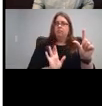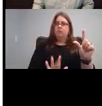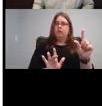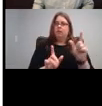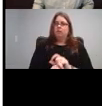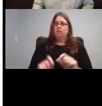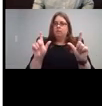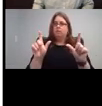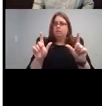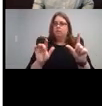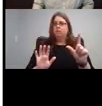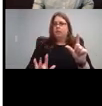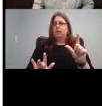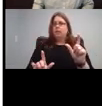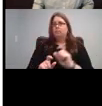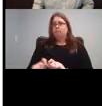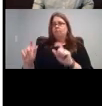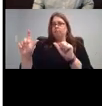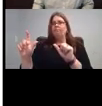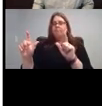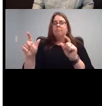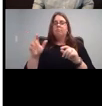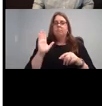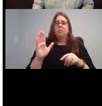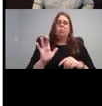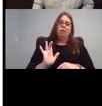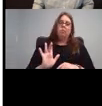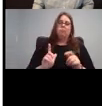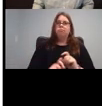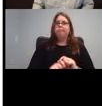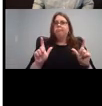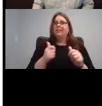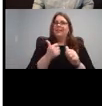way down at the bottom. It'll take you to each tab, you can